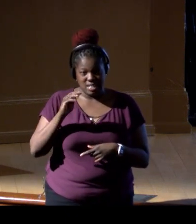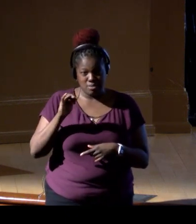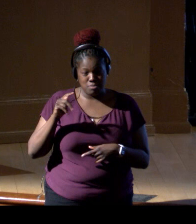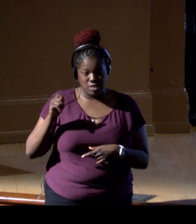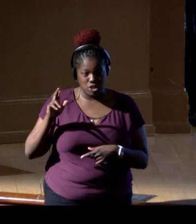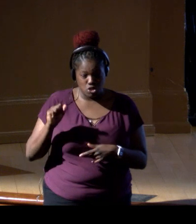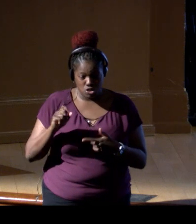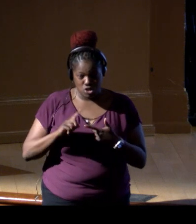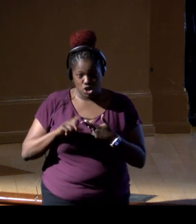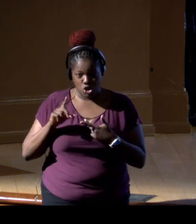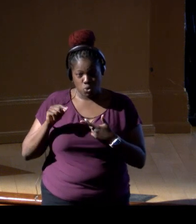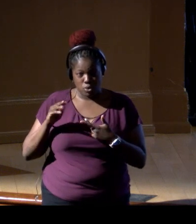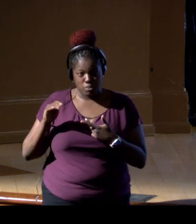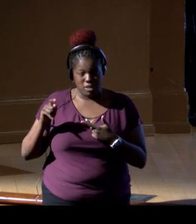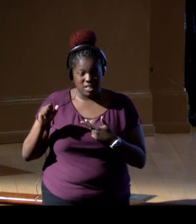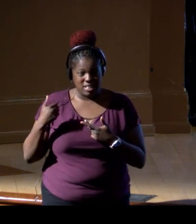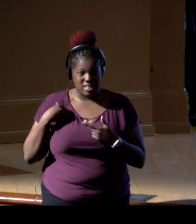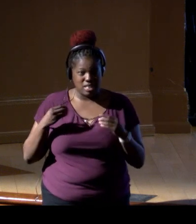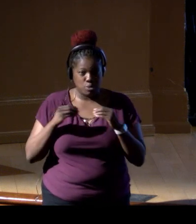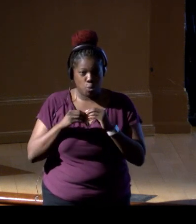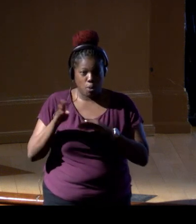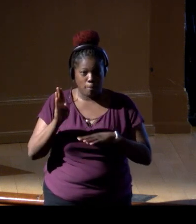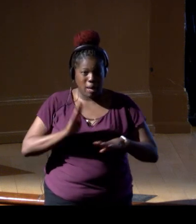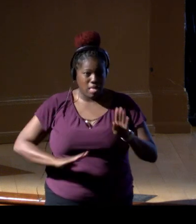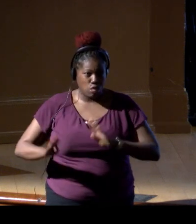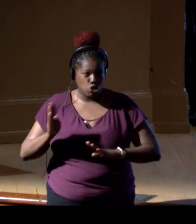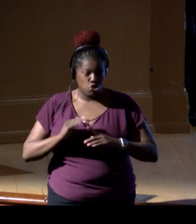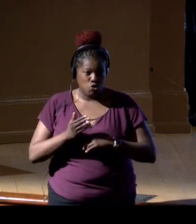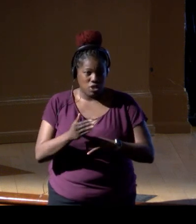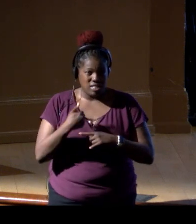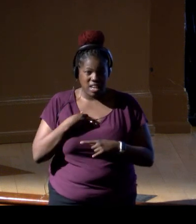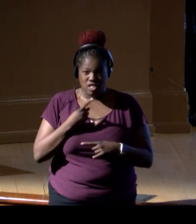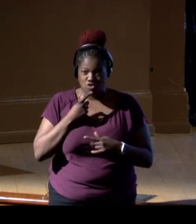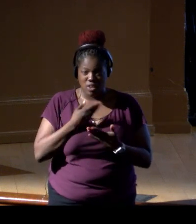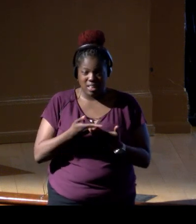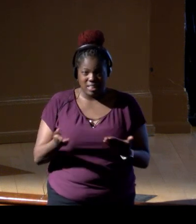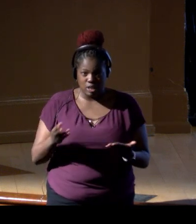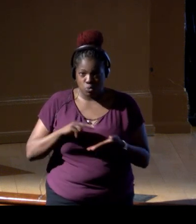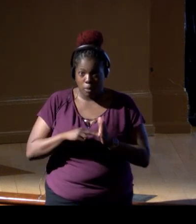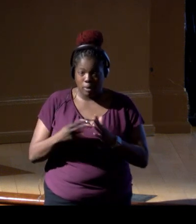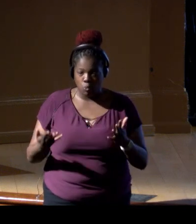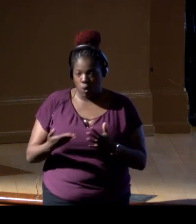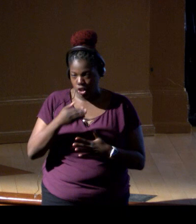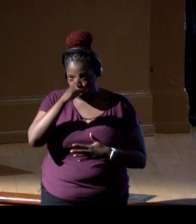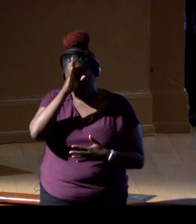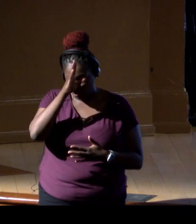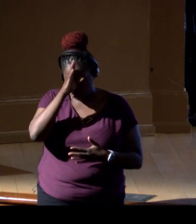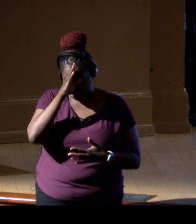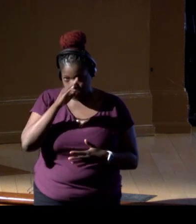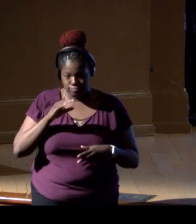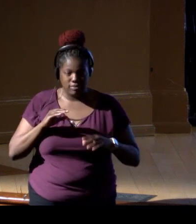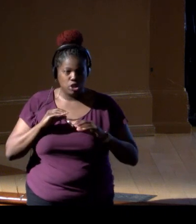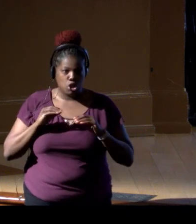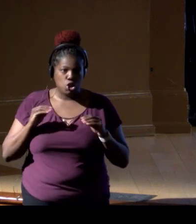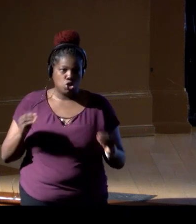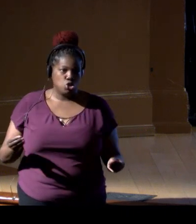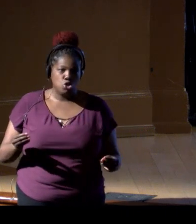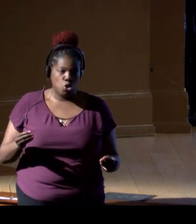has more biomass of fish, and look, it has red stuff, which is the sharks. There are no sharks, reef sharks at Sonsorol.